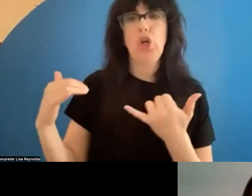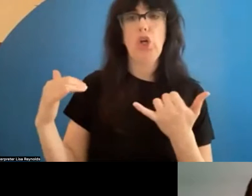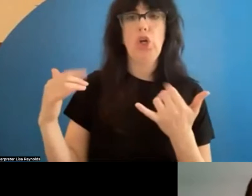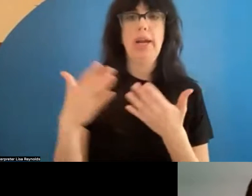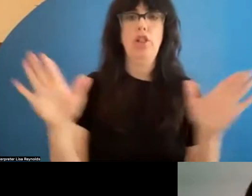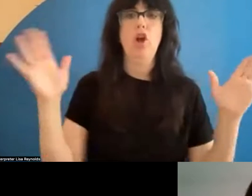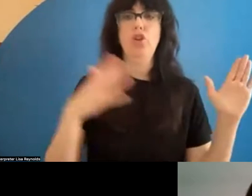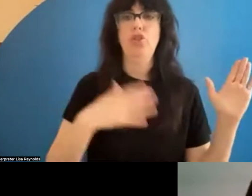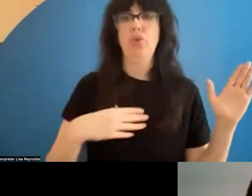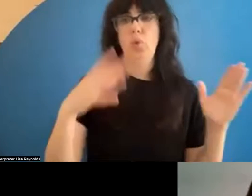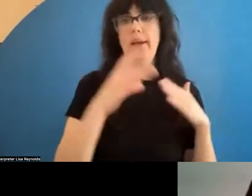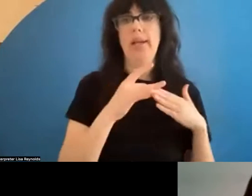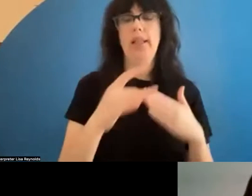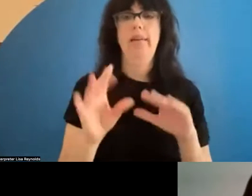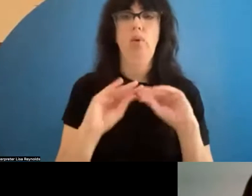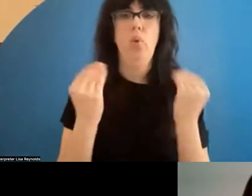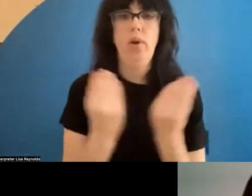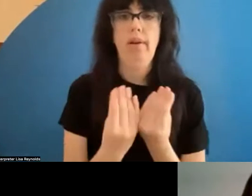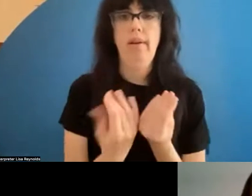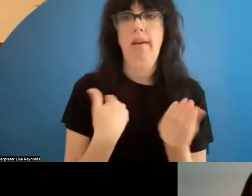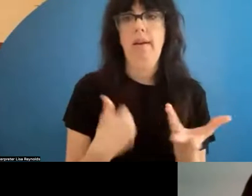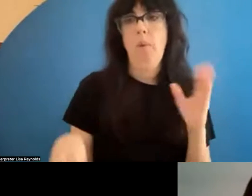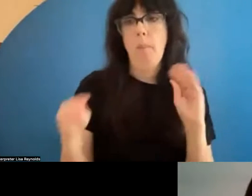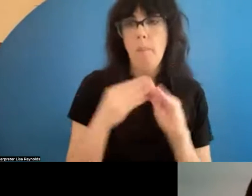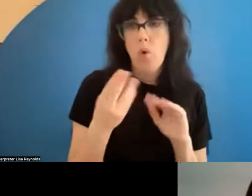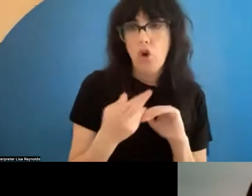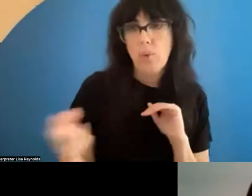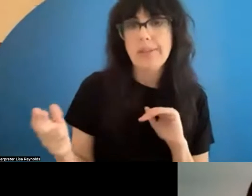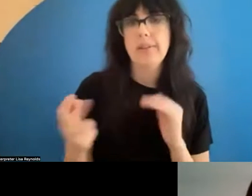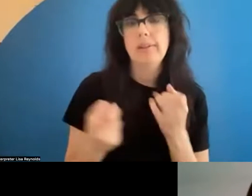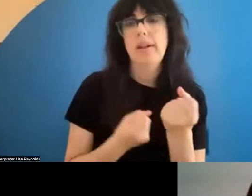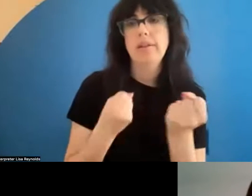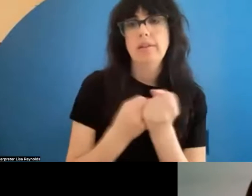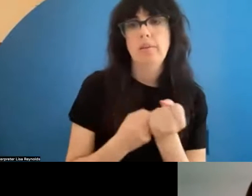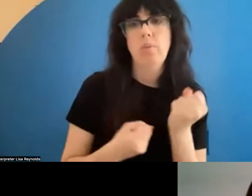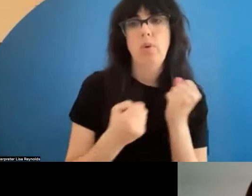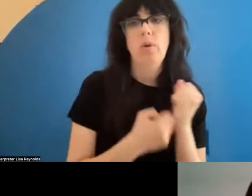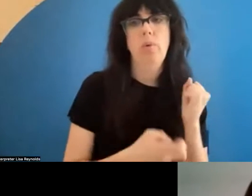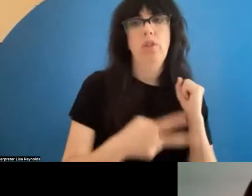white-led organizations have gotten much more resources and support in archiving and preserving their